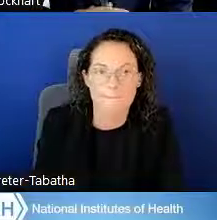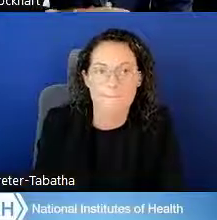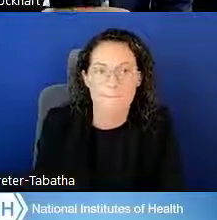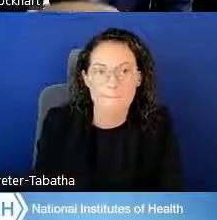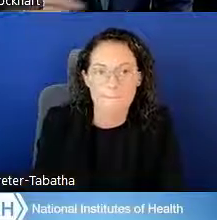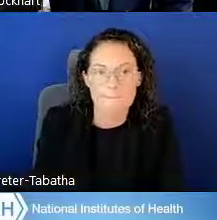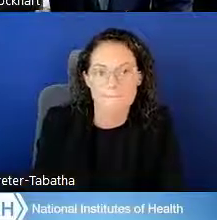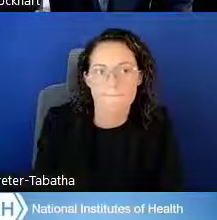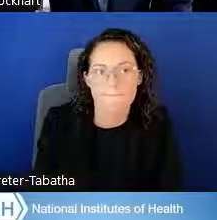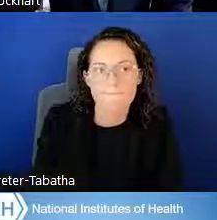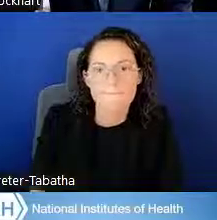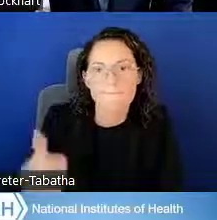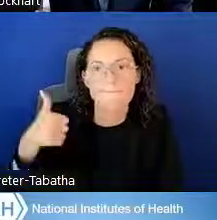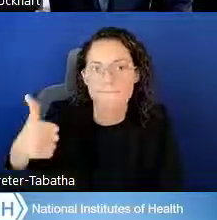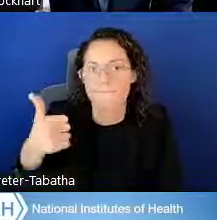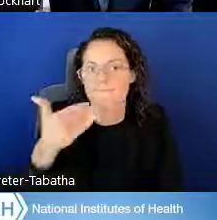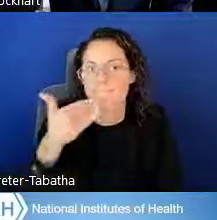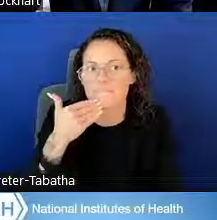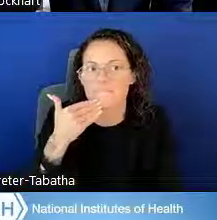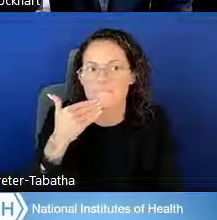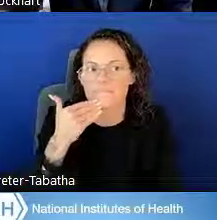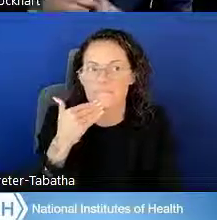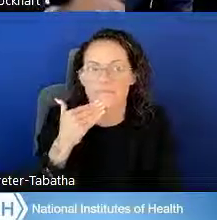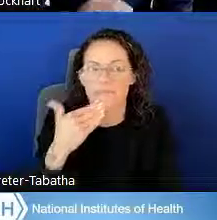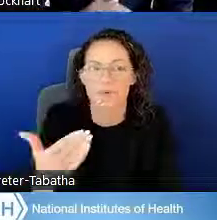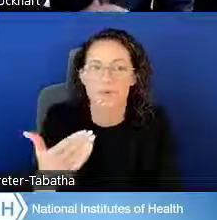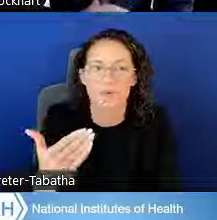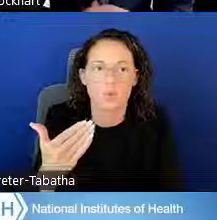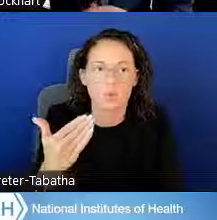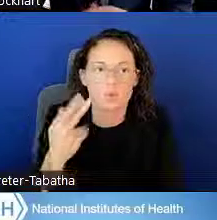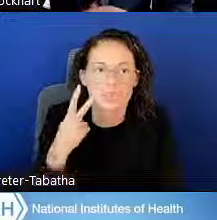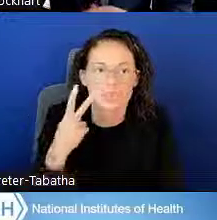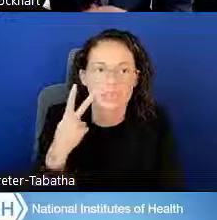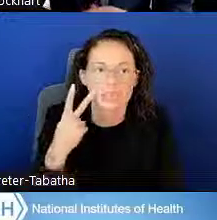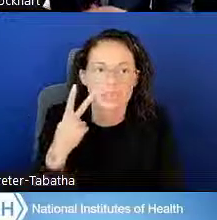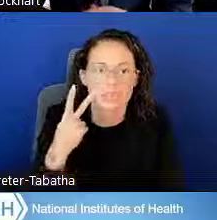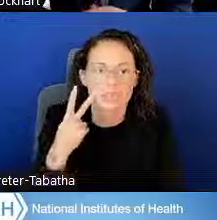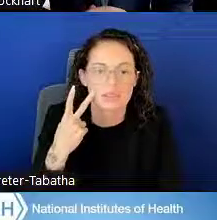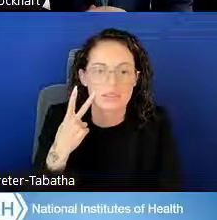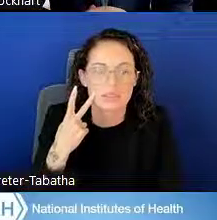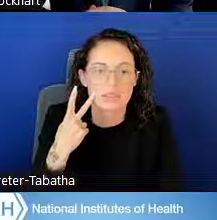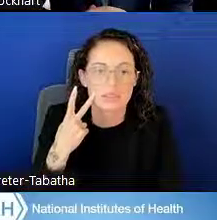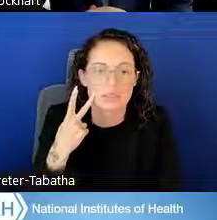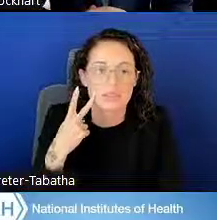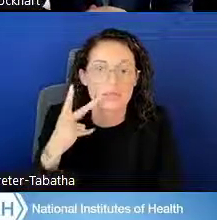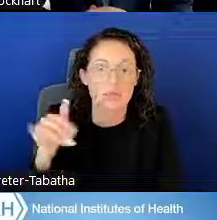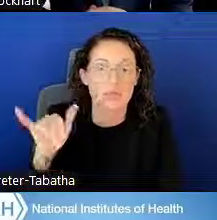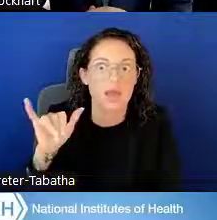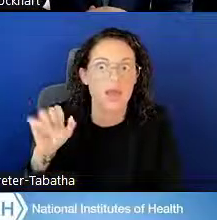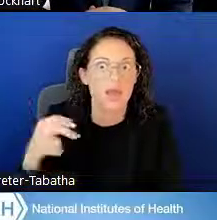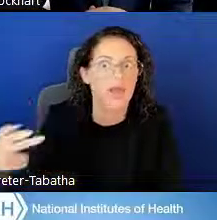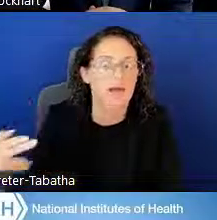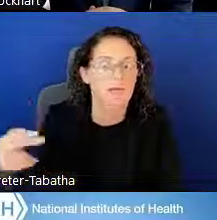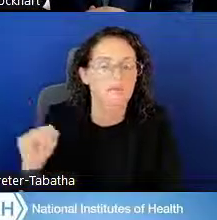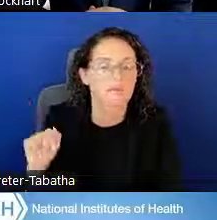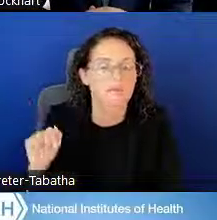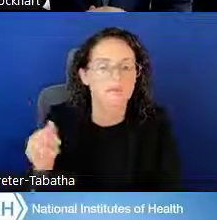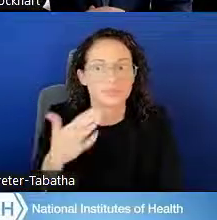Omar McCrimmon: Okay, thank you, Matt. Let's see. Ah, here's a good one, okay.